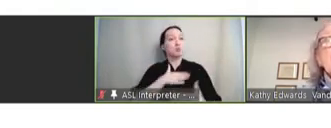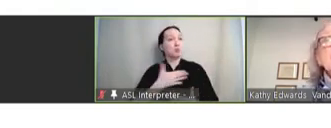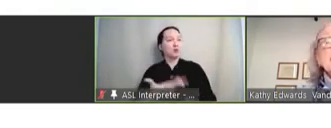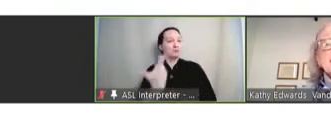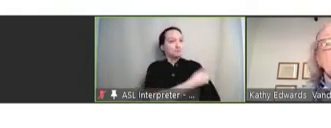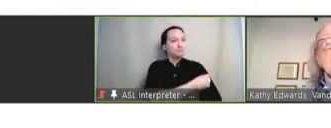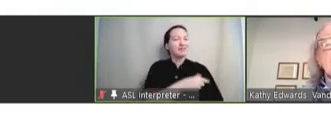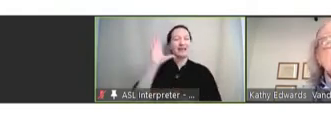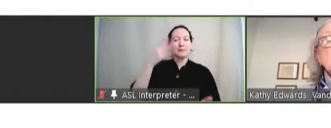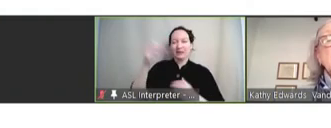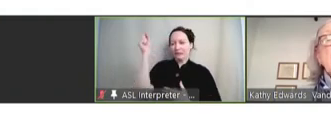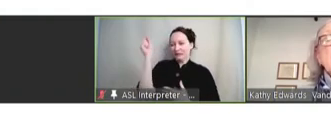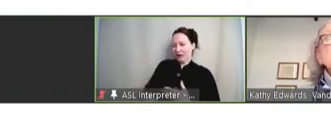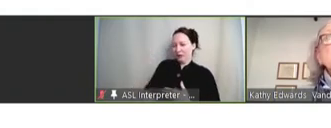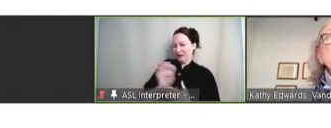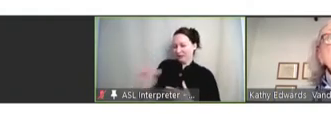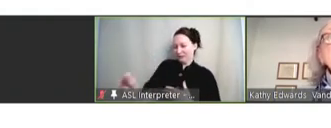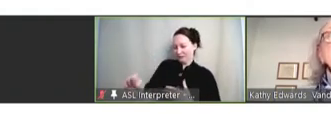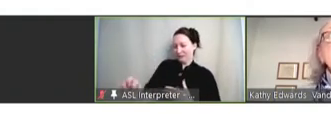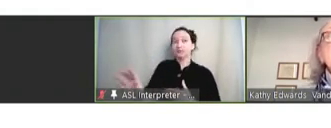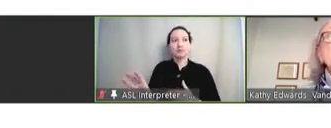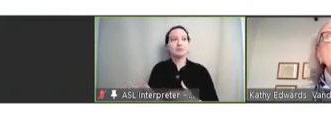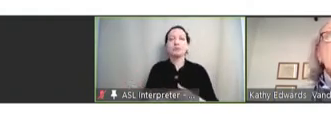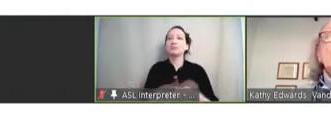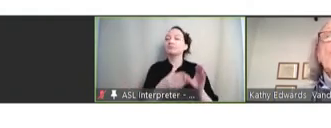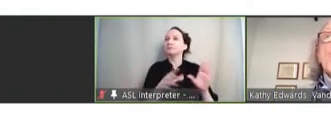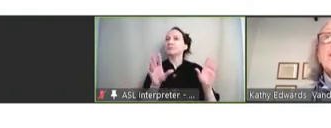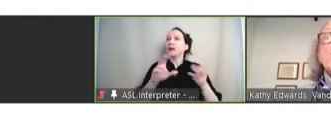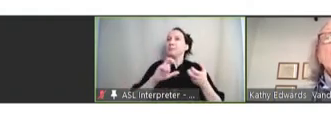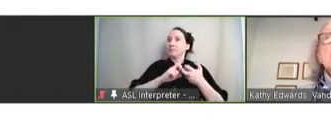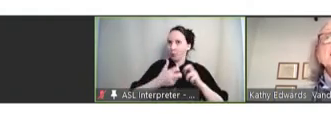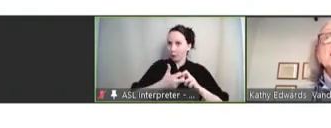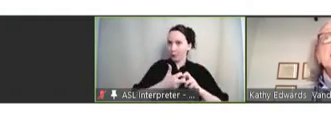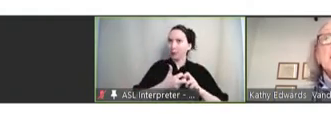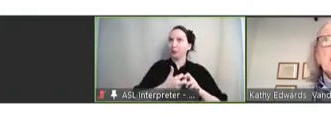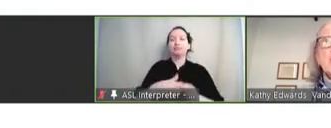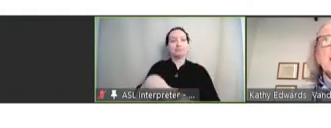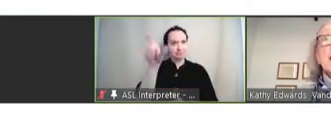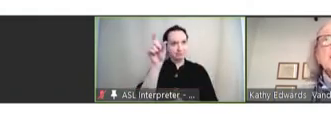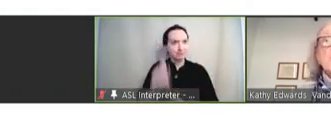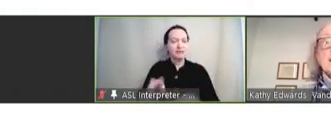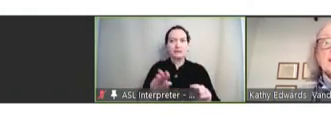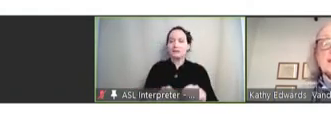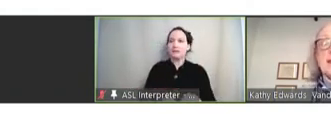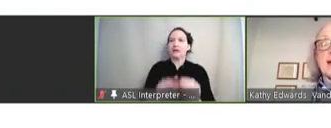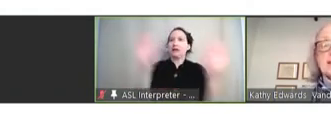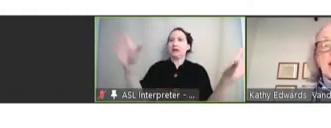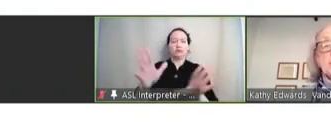in the southeastern. So, this is an issue and one that we must clearly address. Next slide.